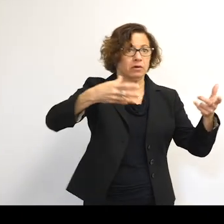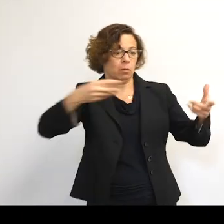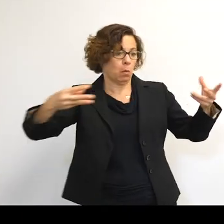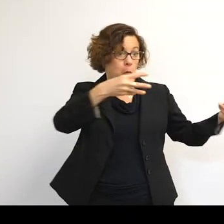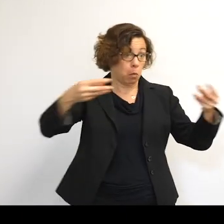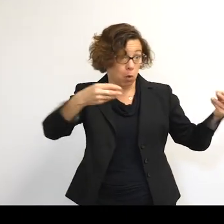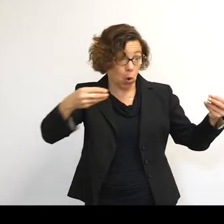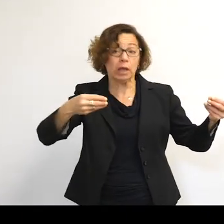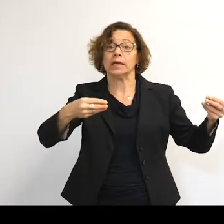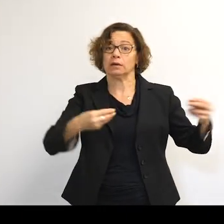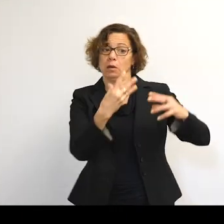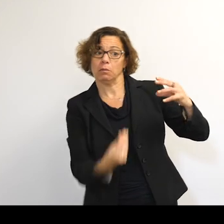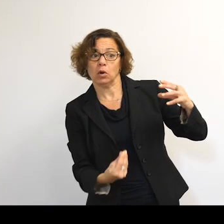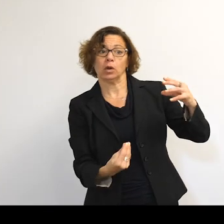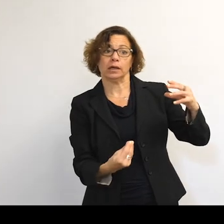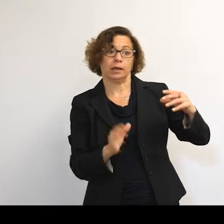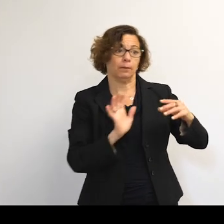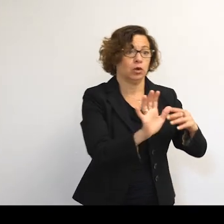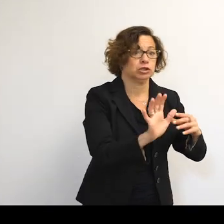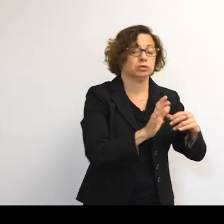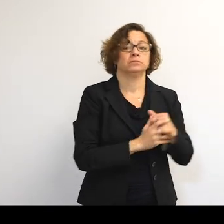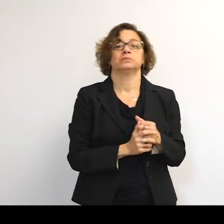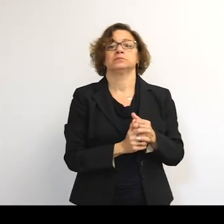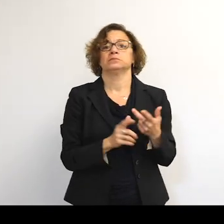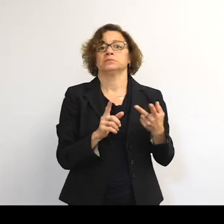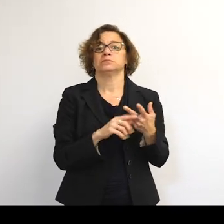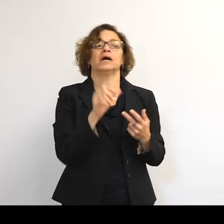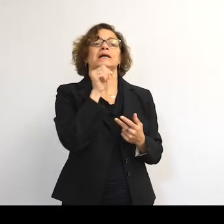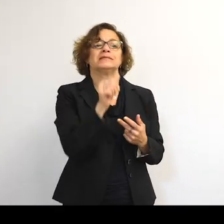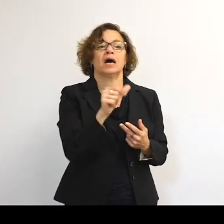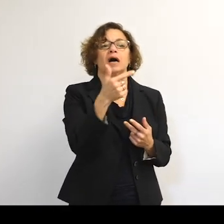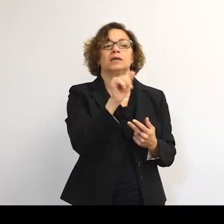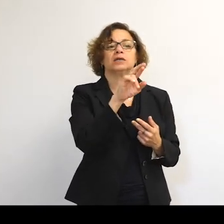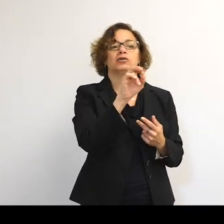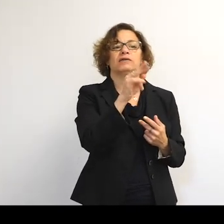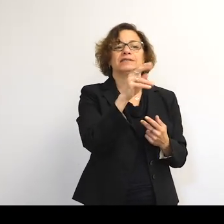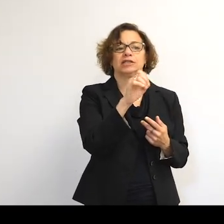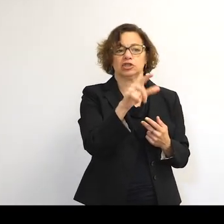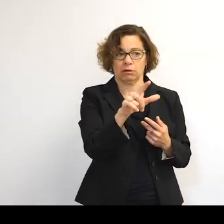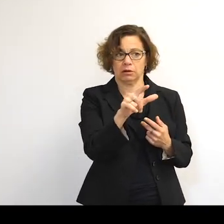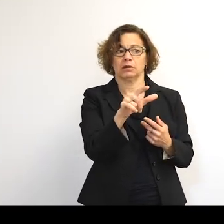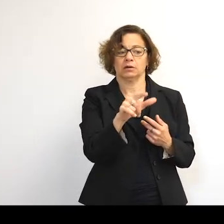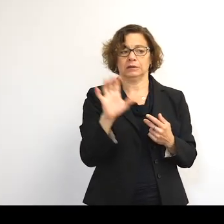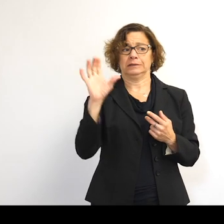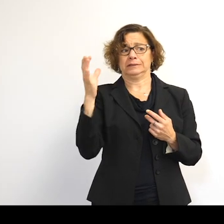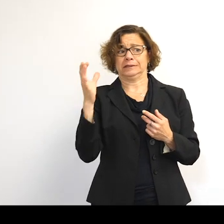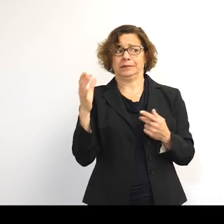They pull these objects and pull and push them and non-gravitational forces, which might seem like a tautology.